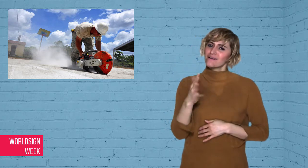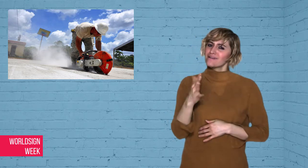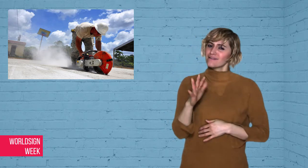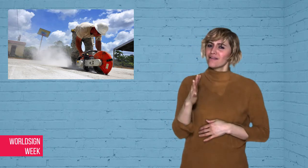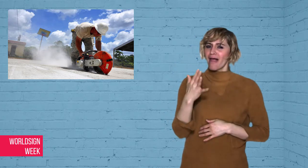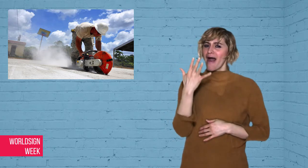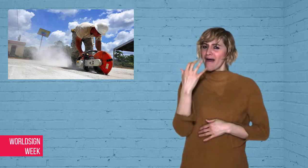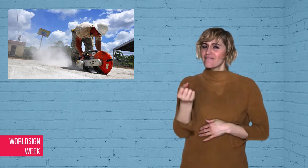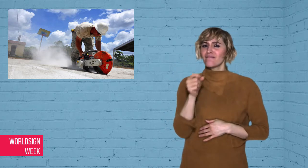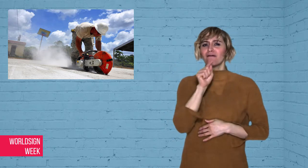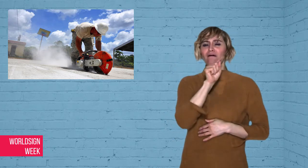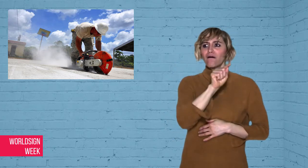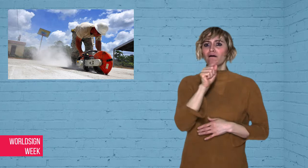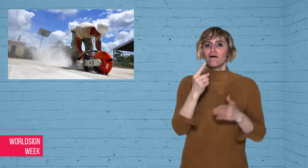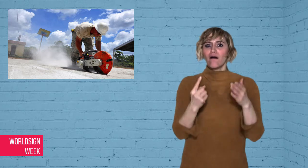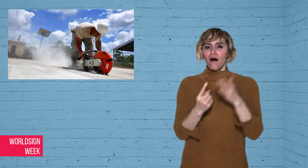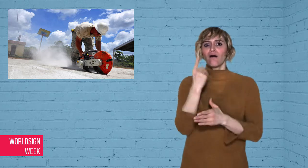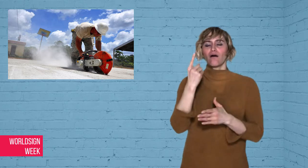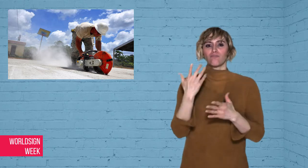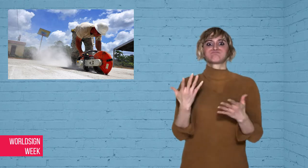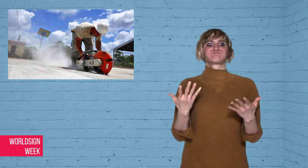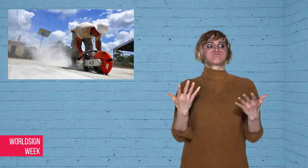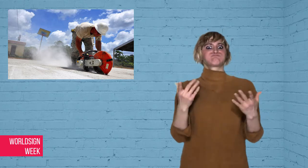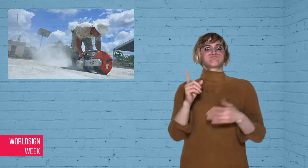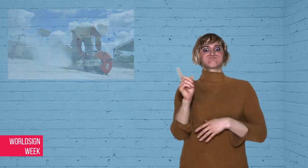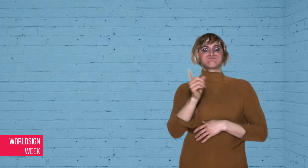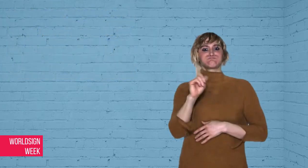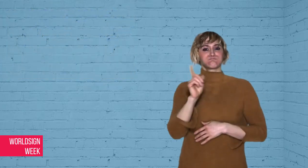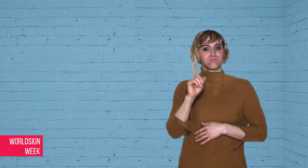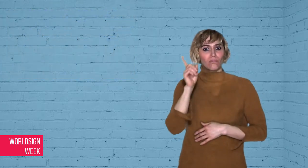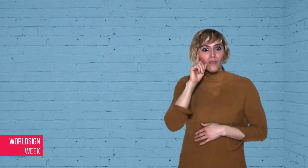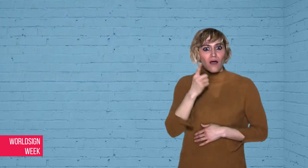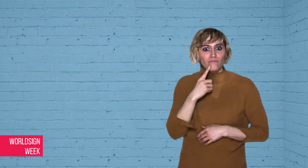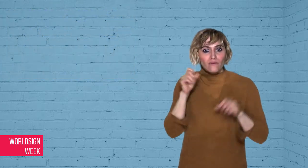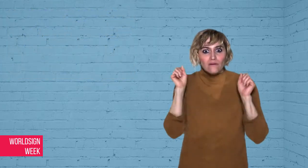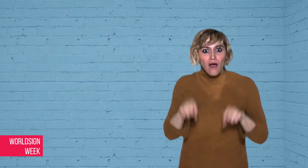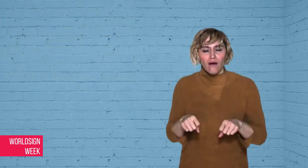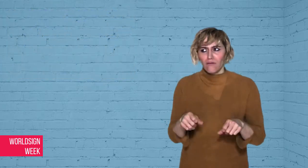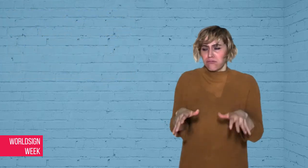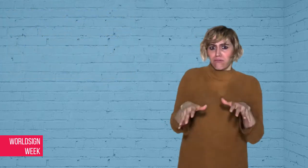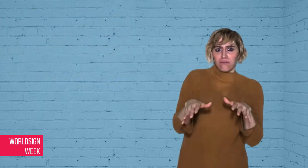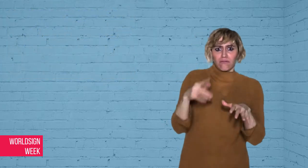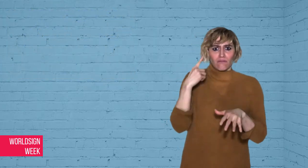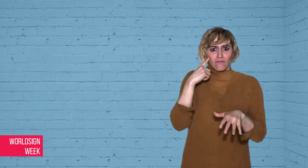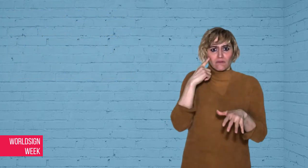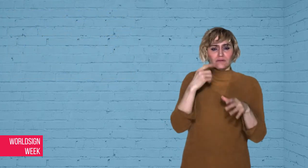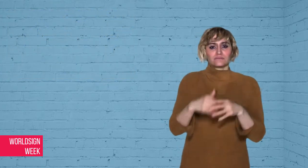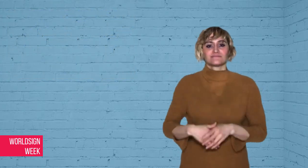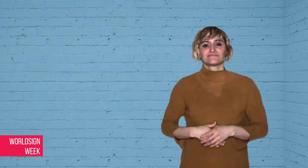but not Deaf people. However, every